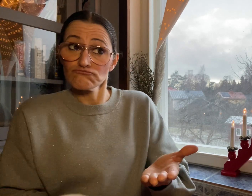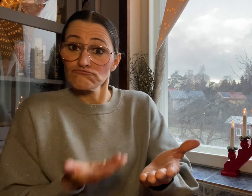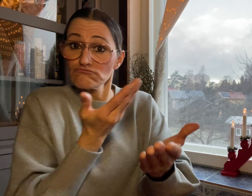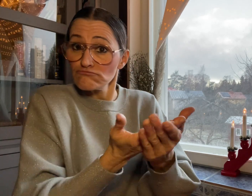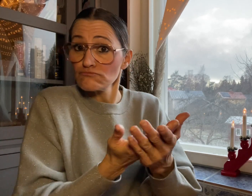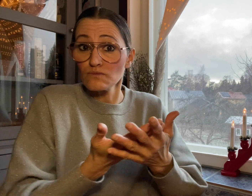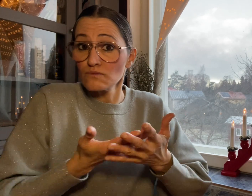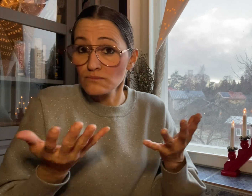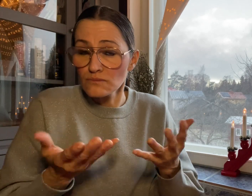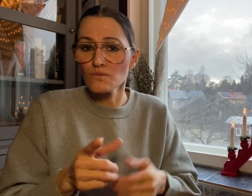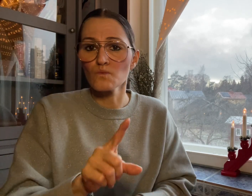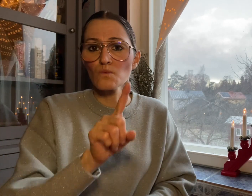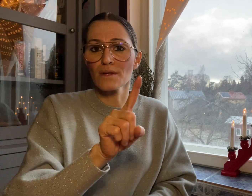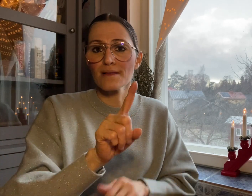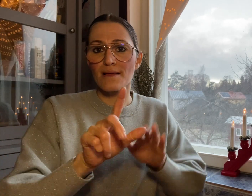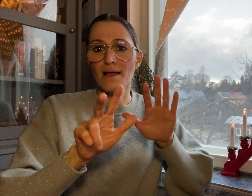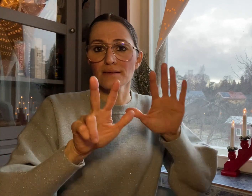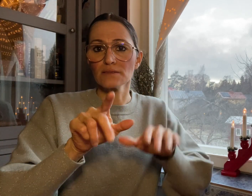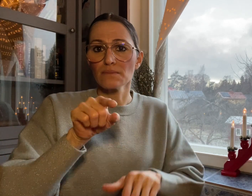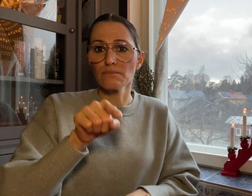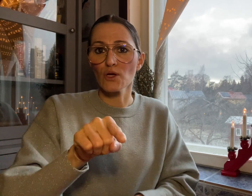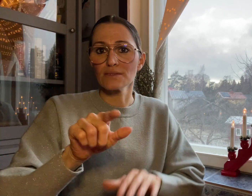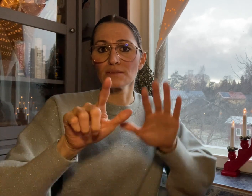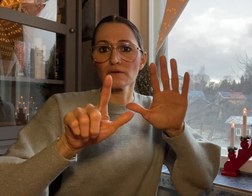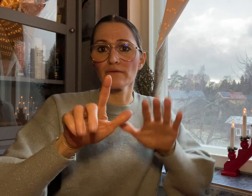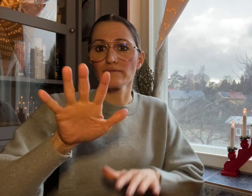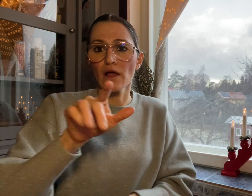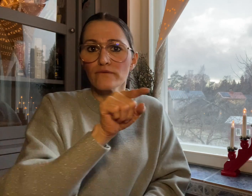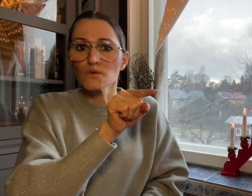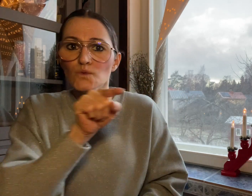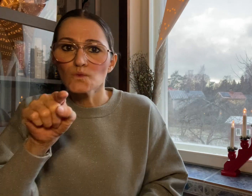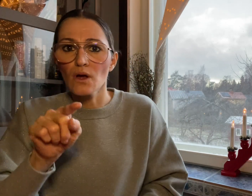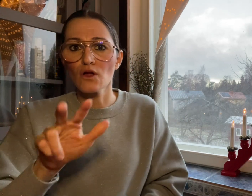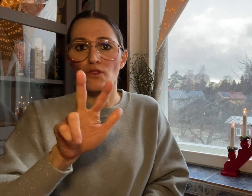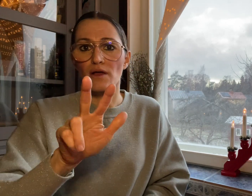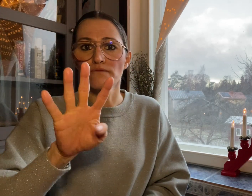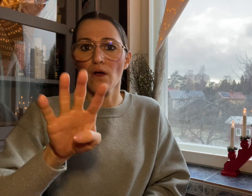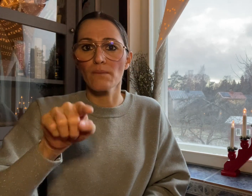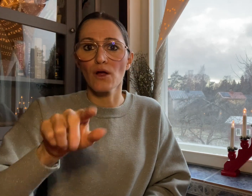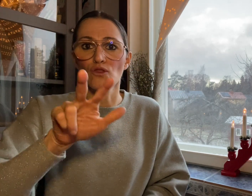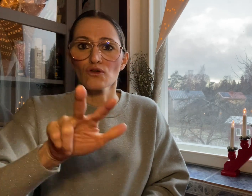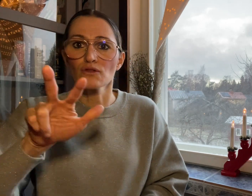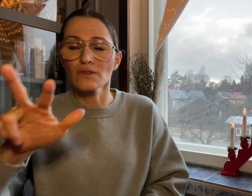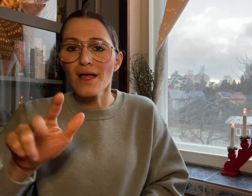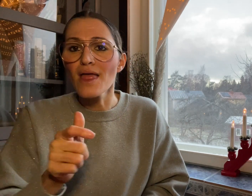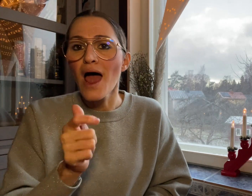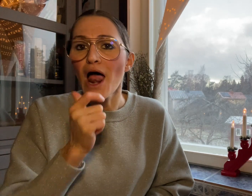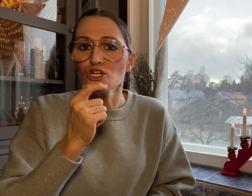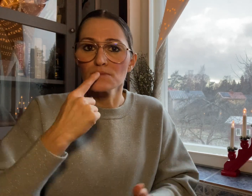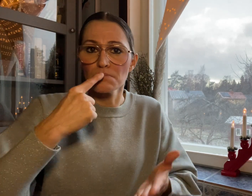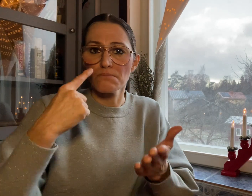in the advertisement was between 18.75 and 34.33 English pounds